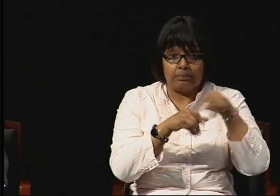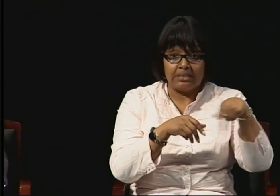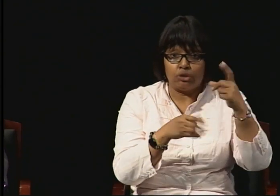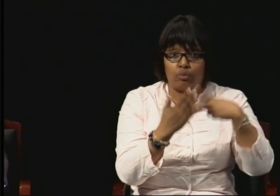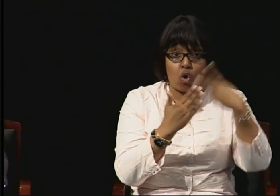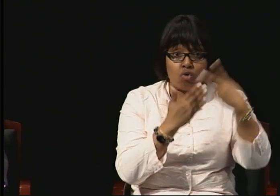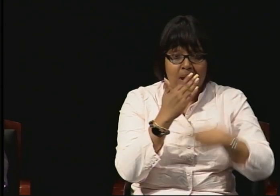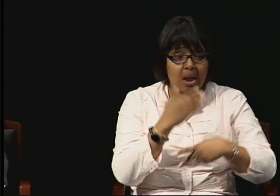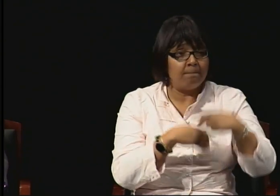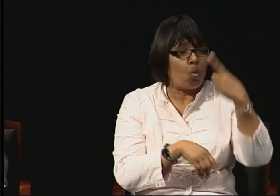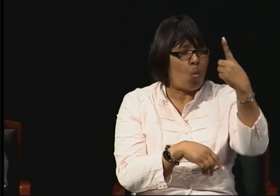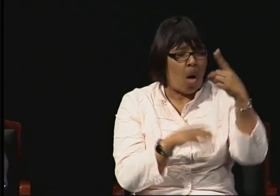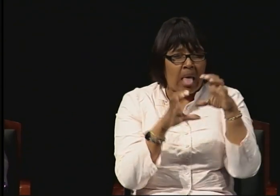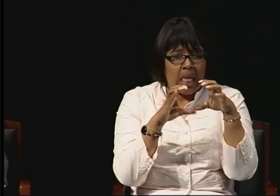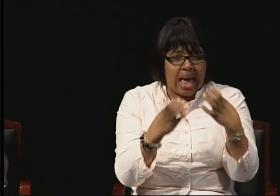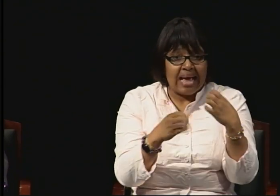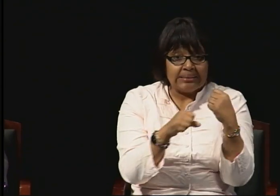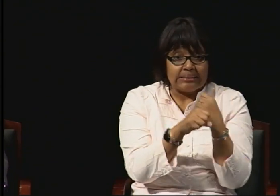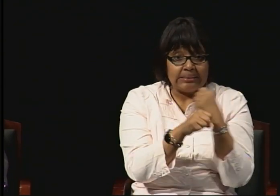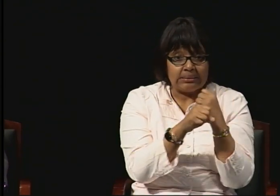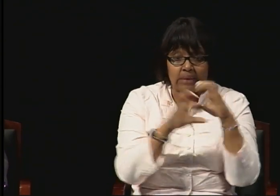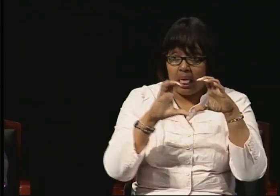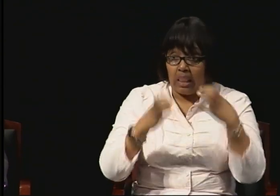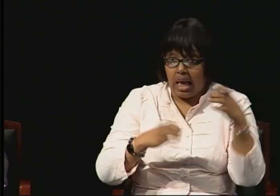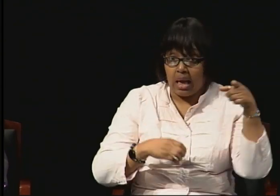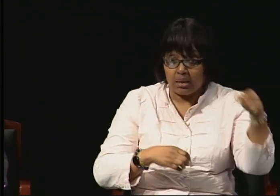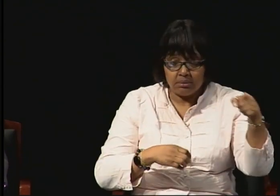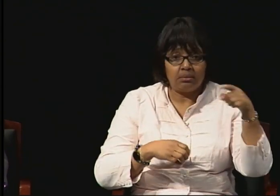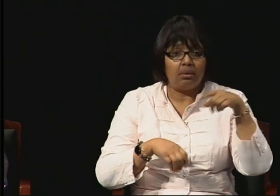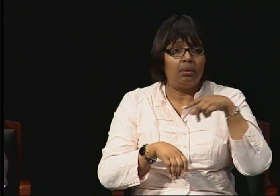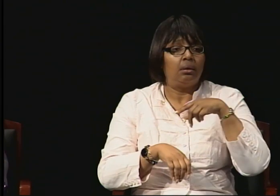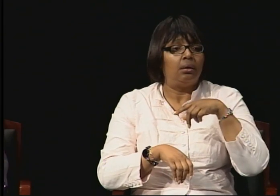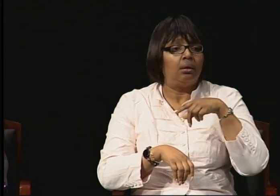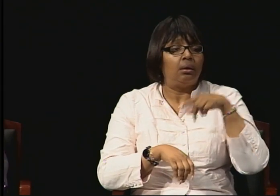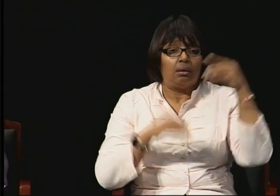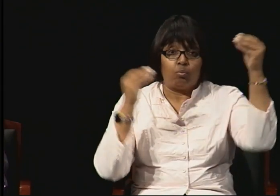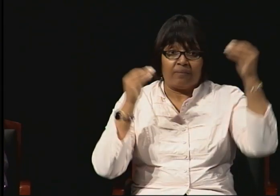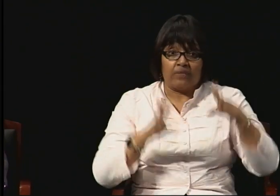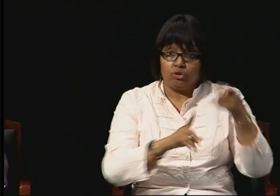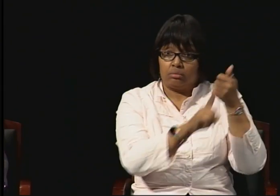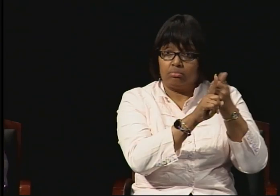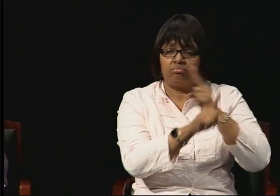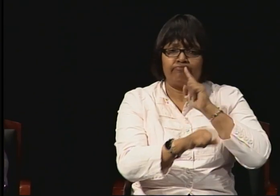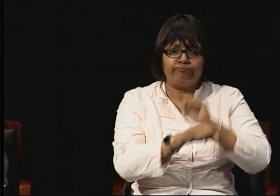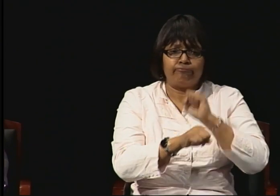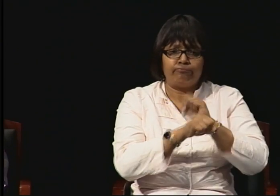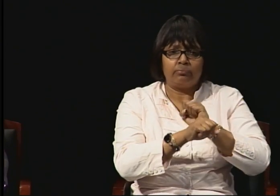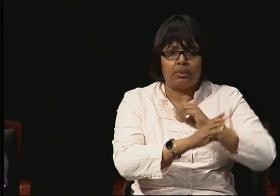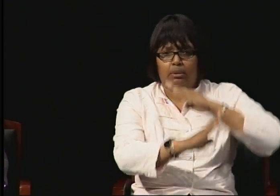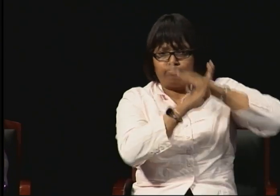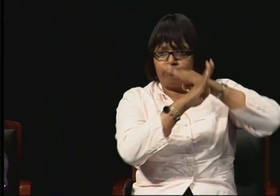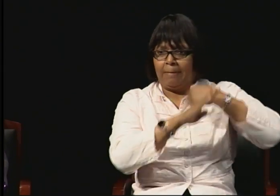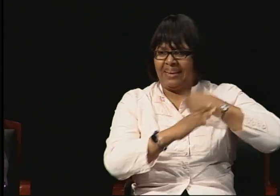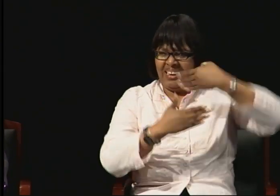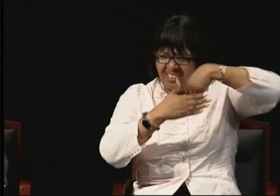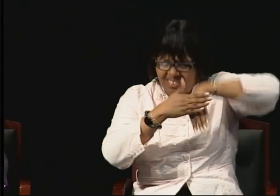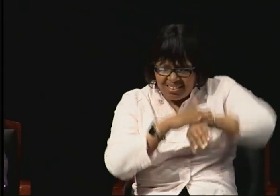And the professor actually blocked me -- wanted to block me from taking the class. I came along with two professional interpreters